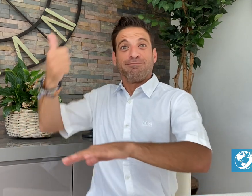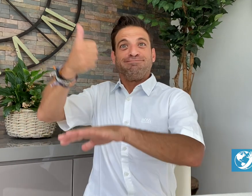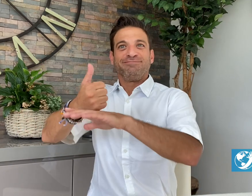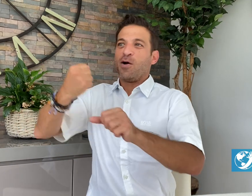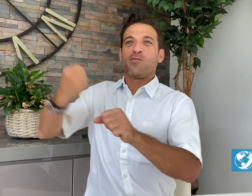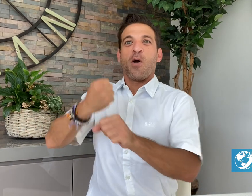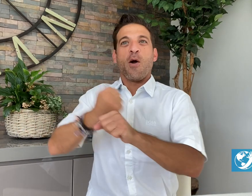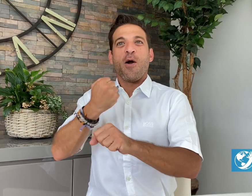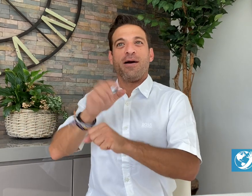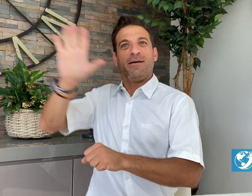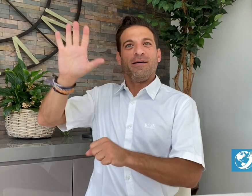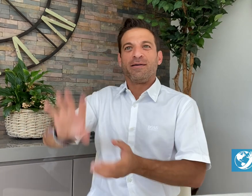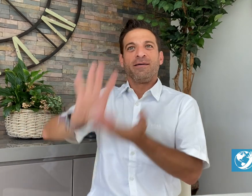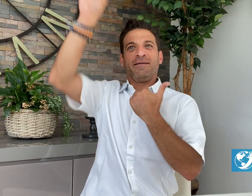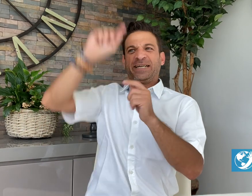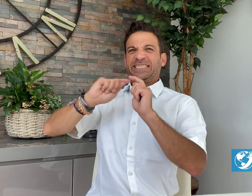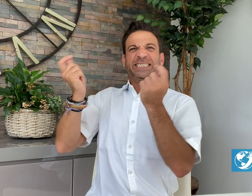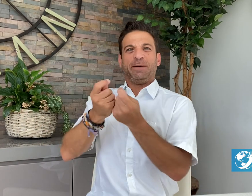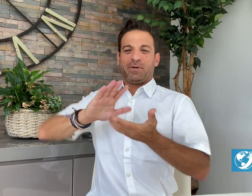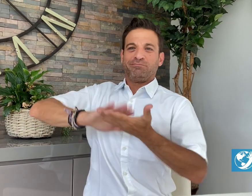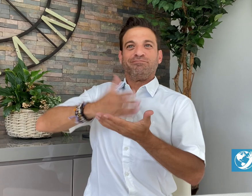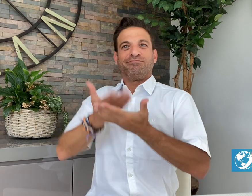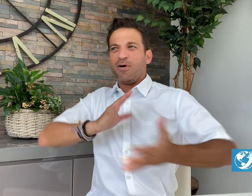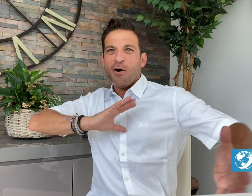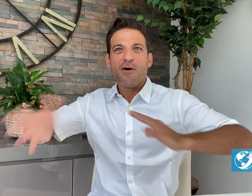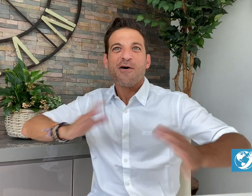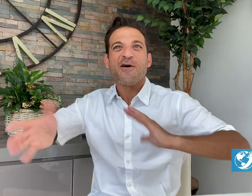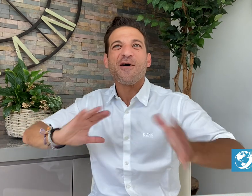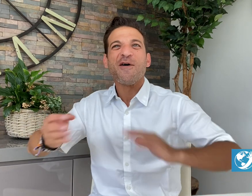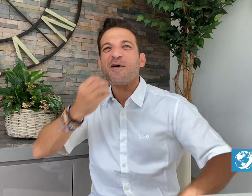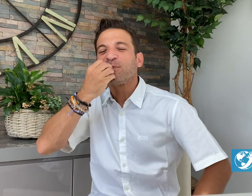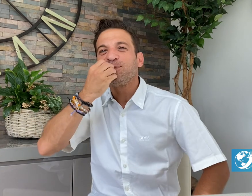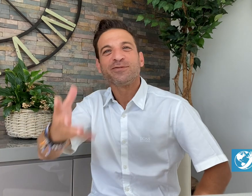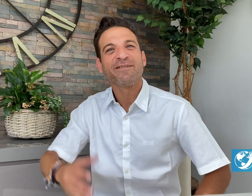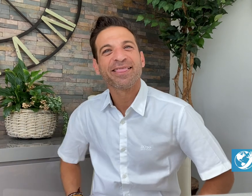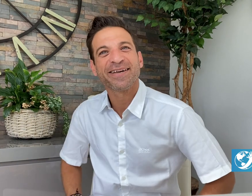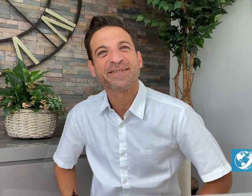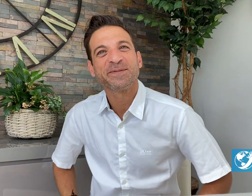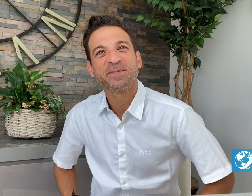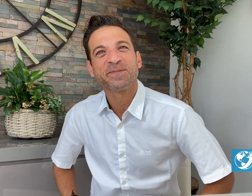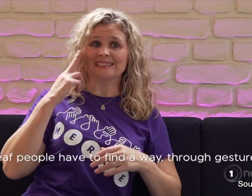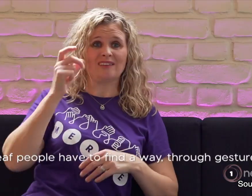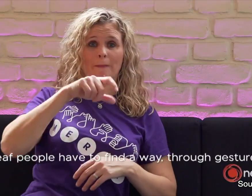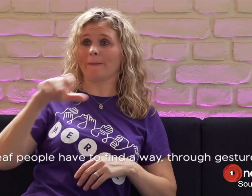started work as the Milwaukee Bucks’ sign language interpreter.